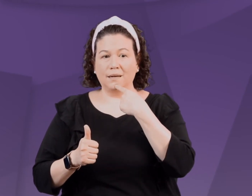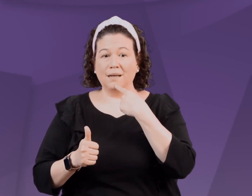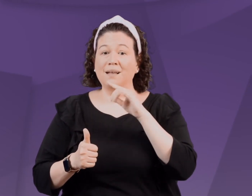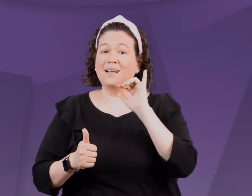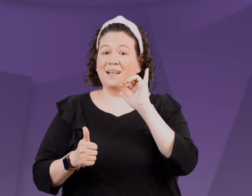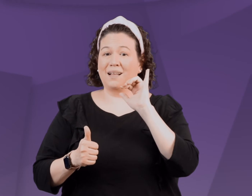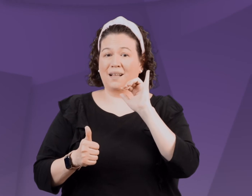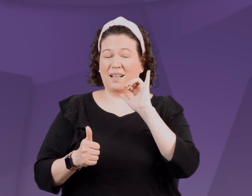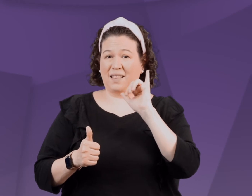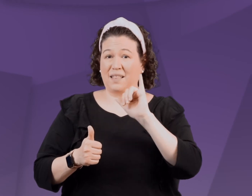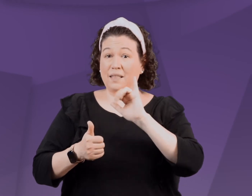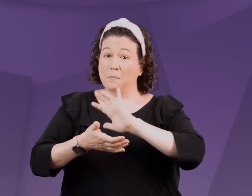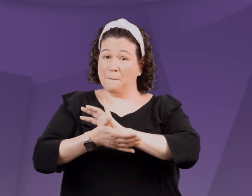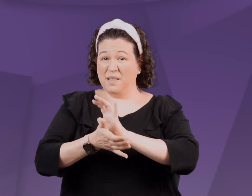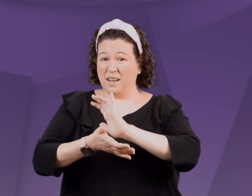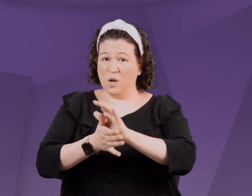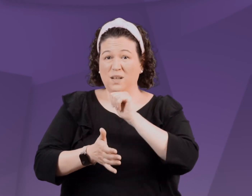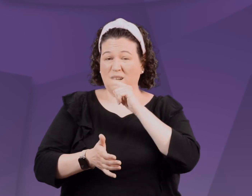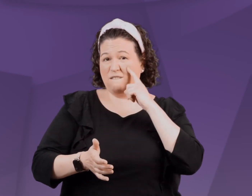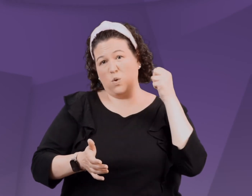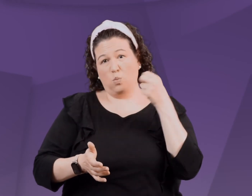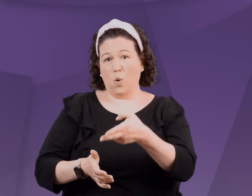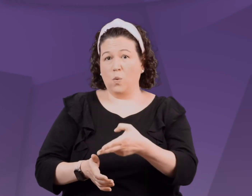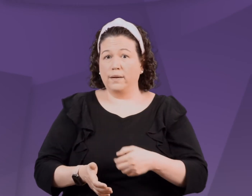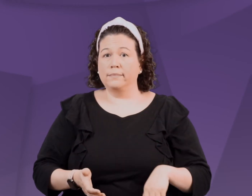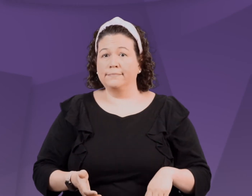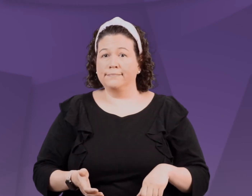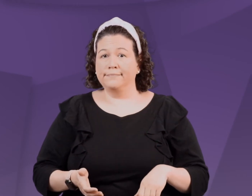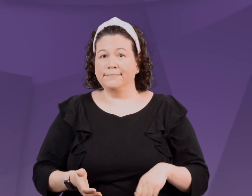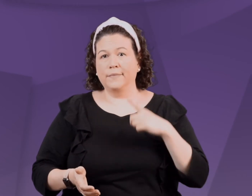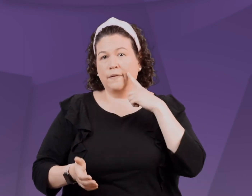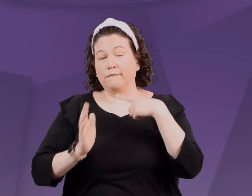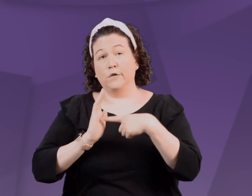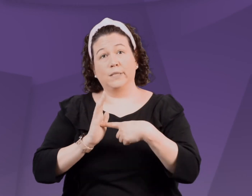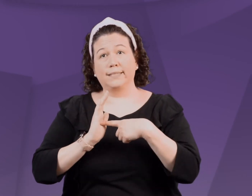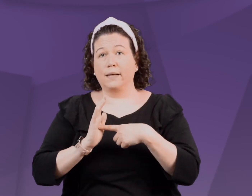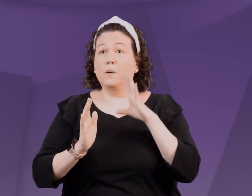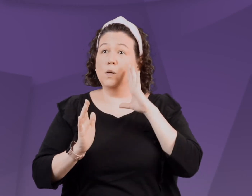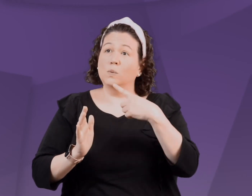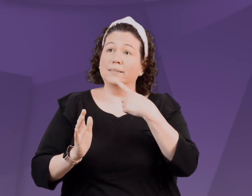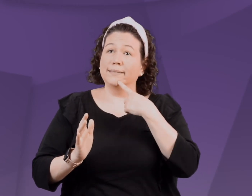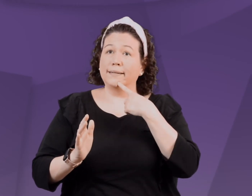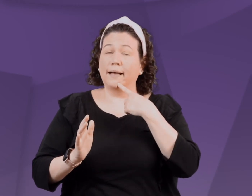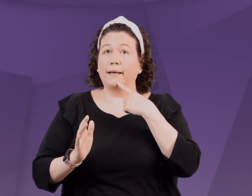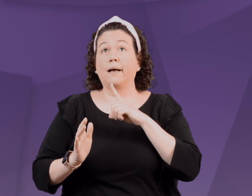which is a very important step, you state The Play-Doh is not for throwing at the table.